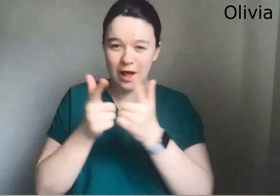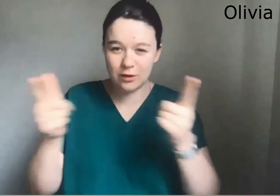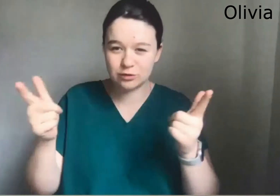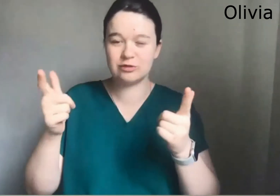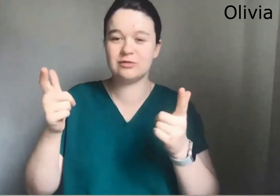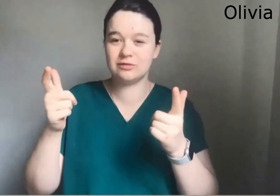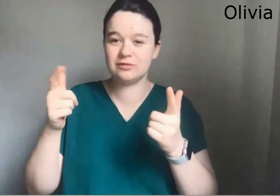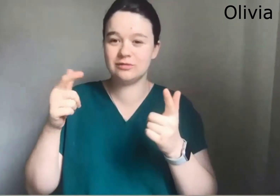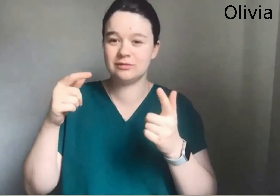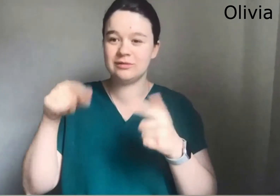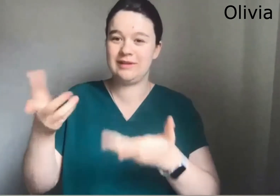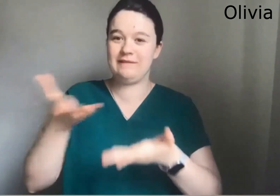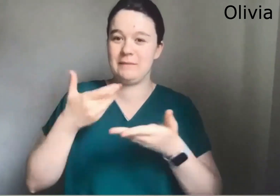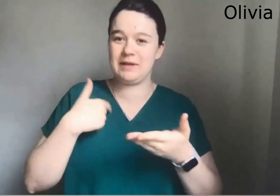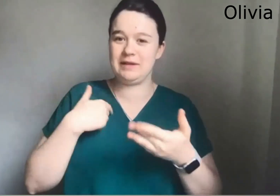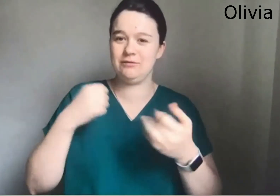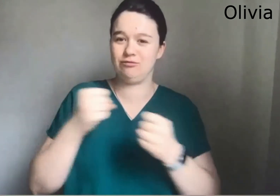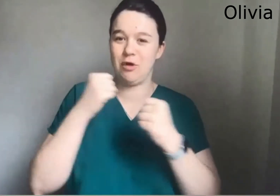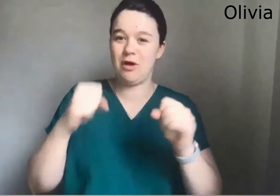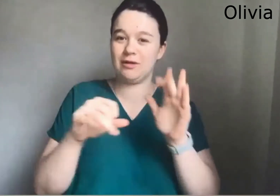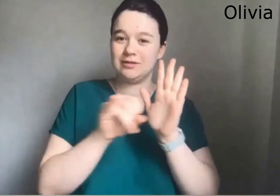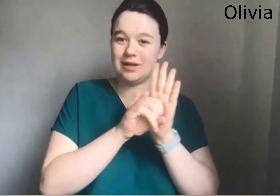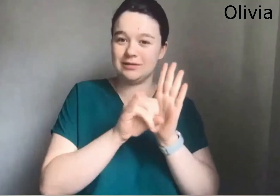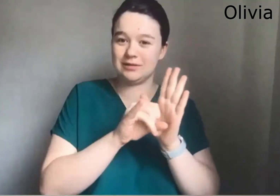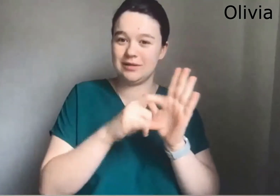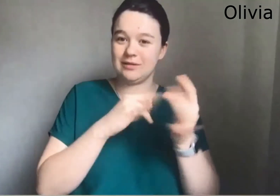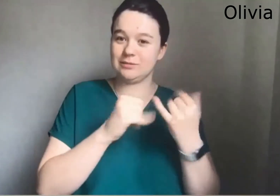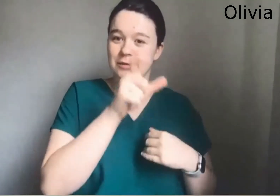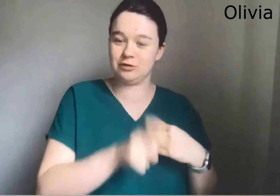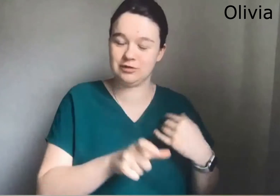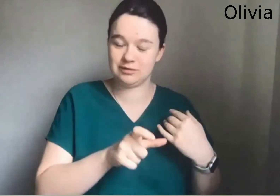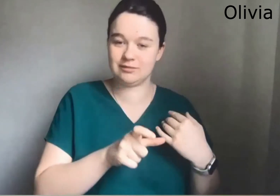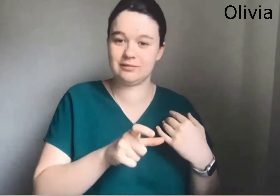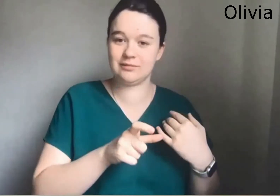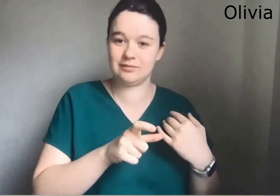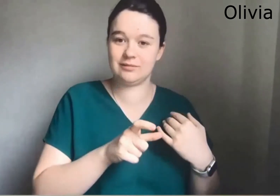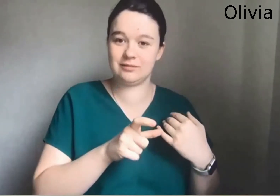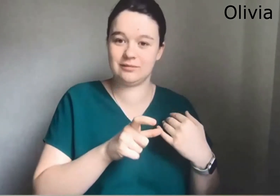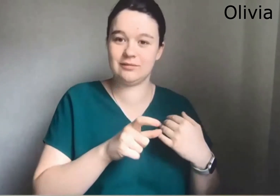I've got a beautiful culture and language and that gives me a really strong identity as a person